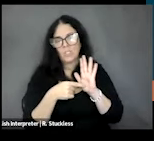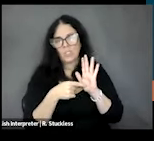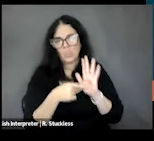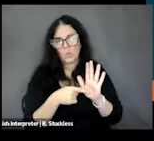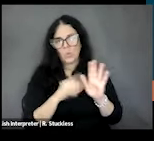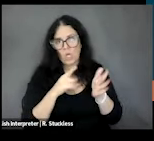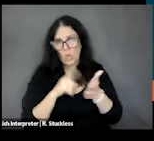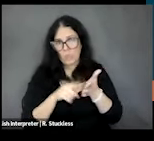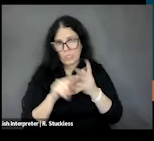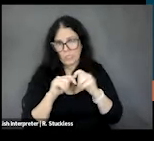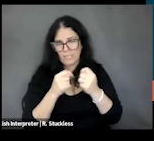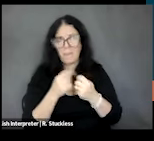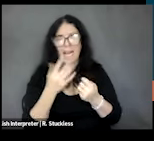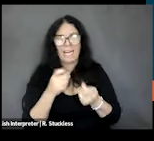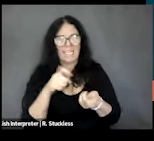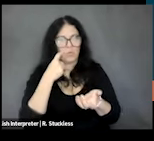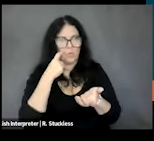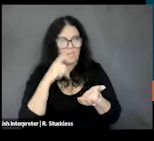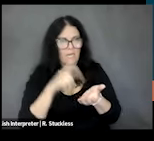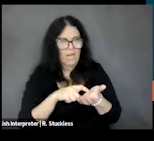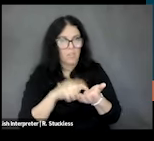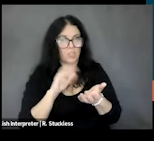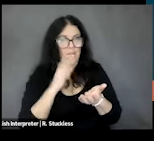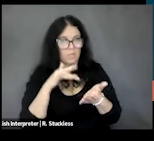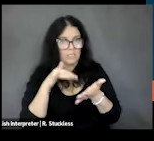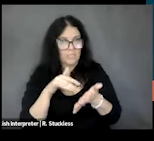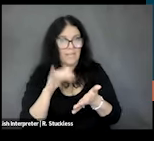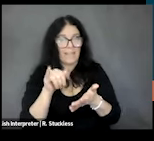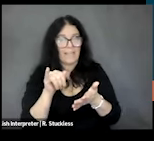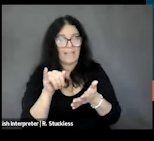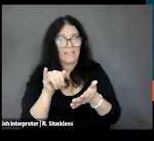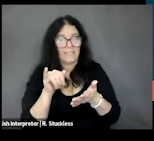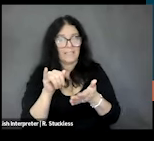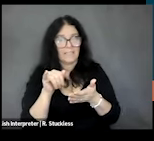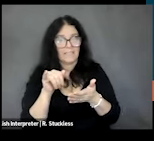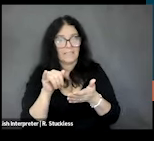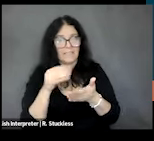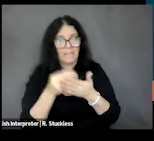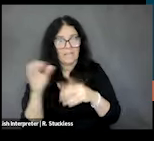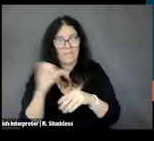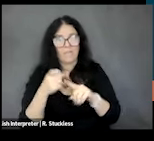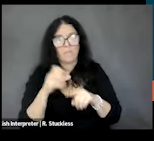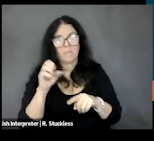acknowledge the study I'm going to describe later is funded by a seed Grant from USDA NEFA, and then